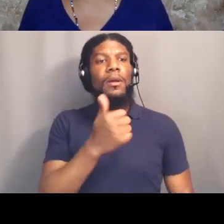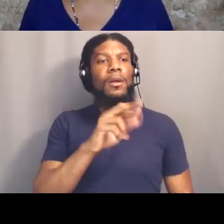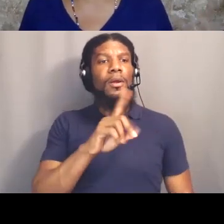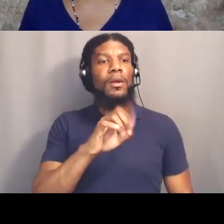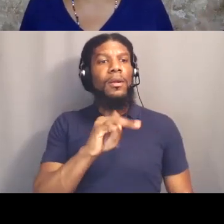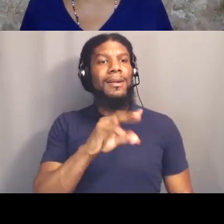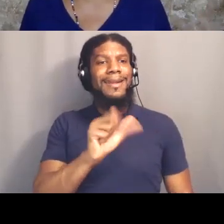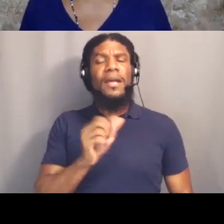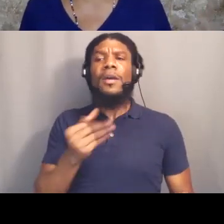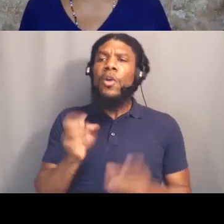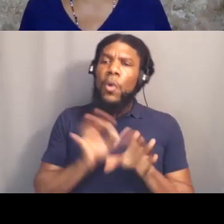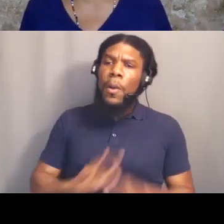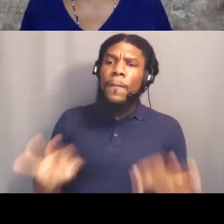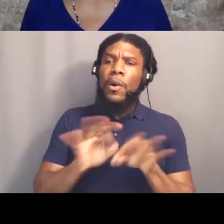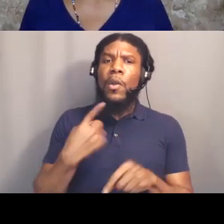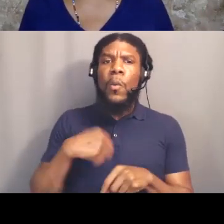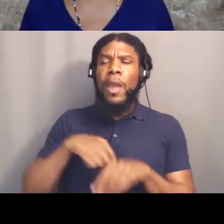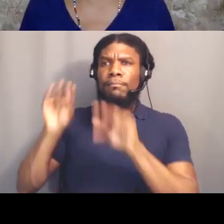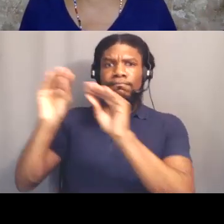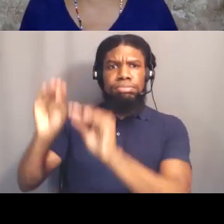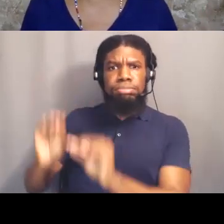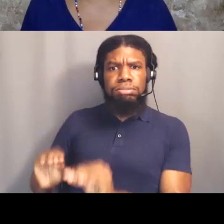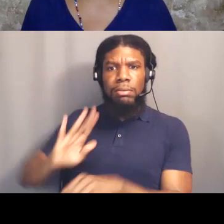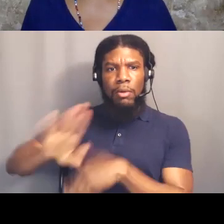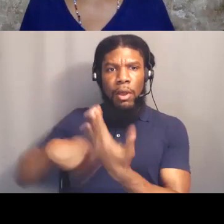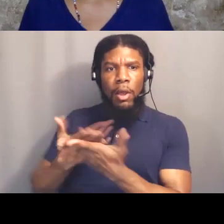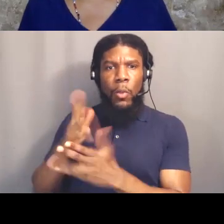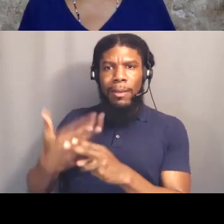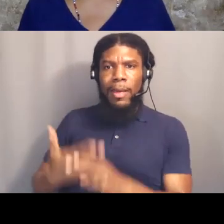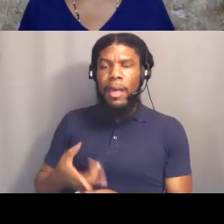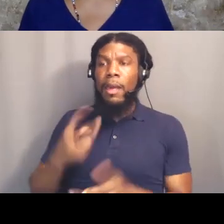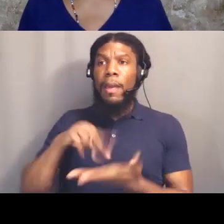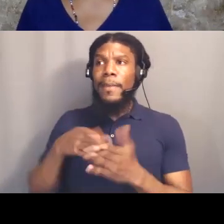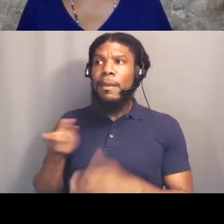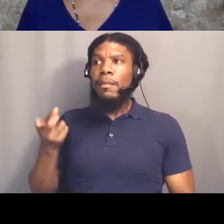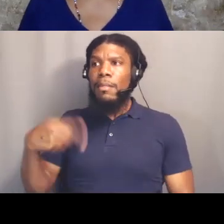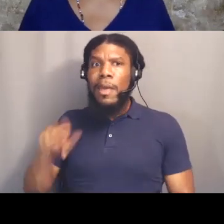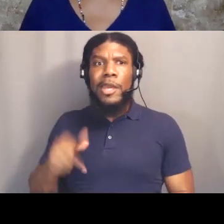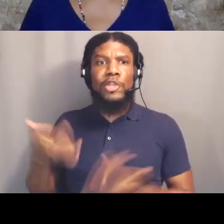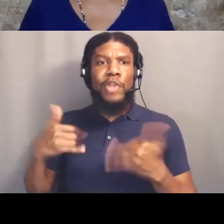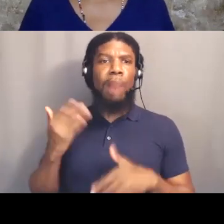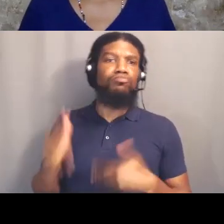and they shouldn't be able to walk in our midst anonymously. You need to think about what it means